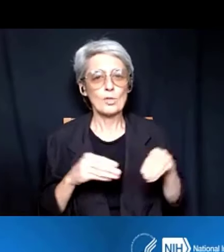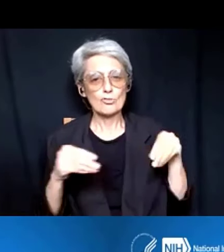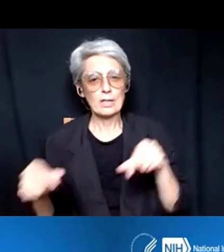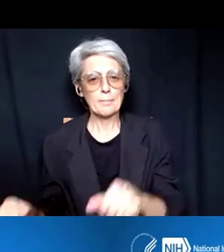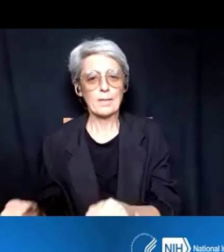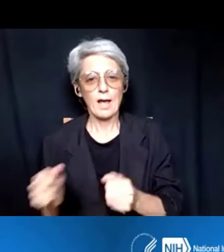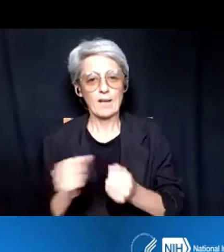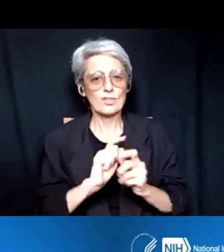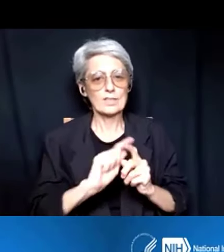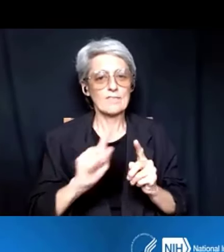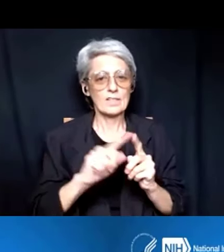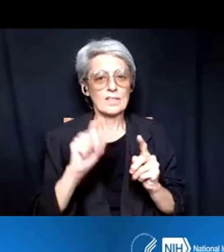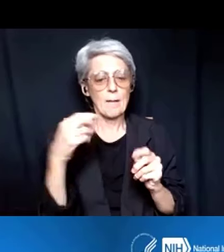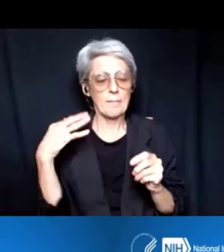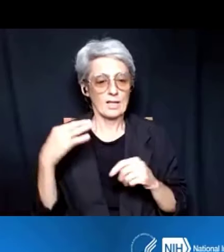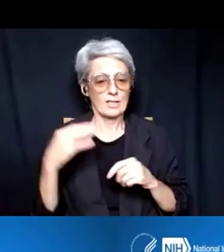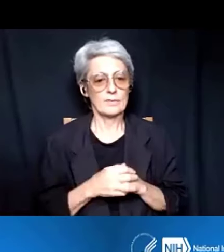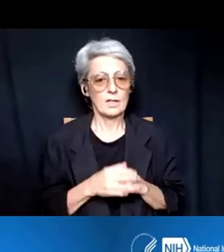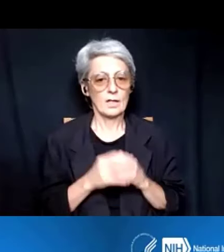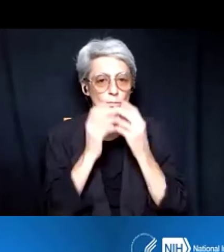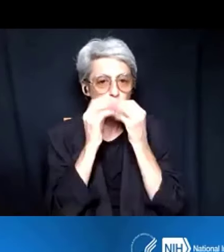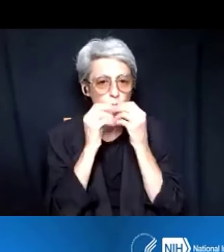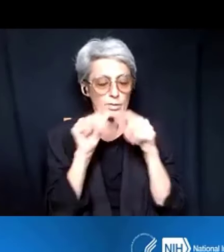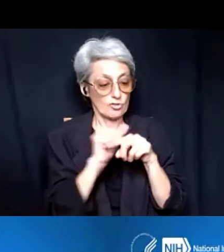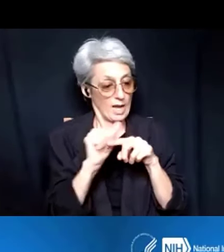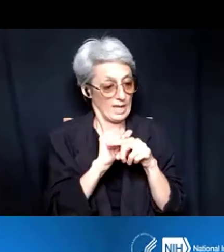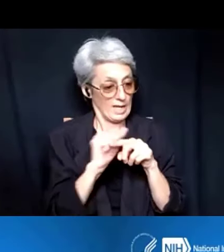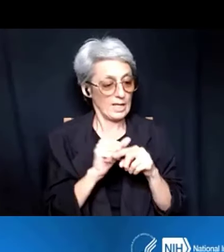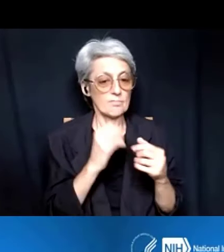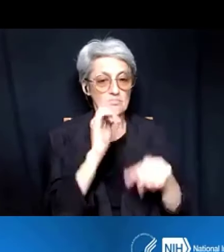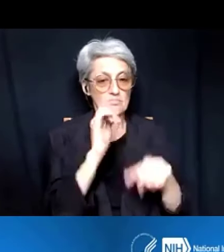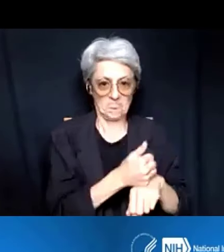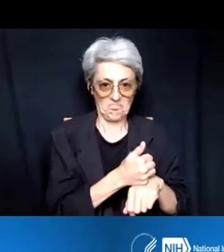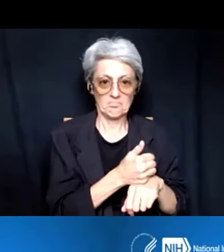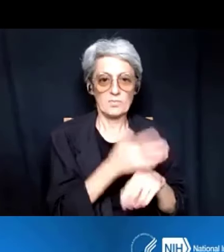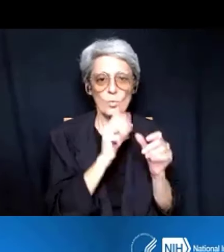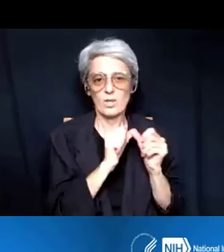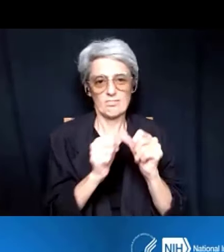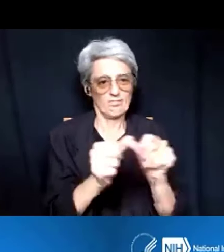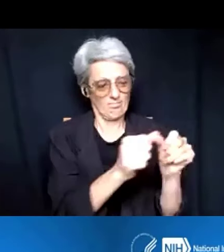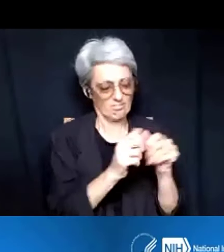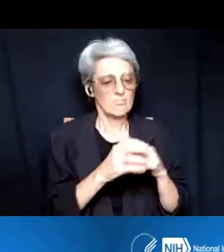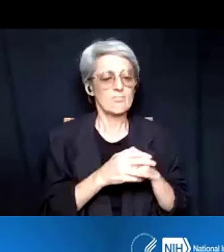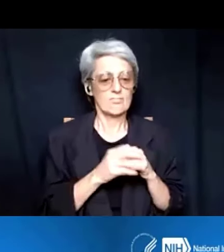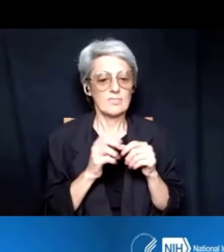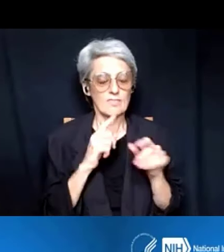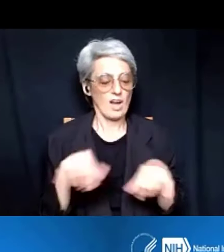Plans for mentor training are existing, and will continue to exist for everybody. In review, we'll take into account RCR